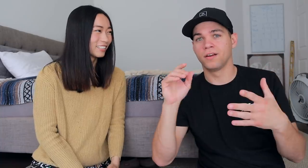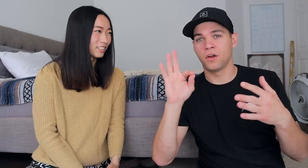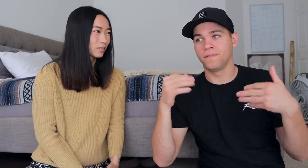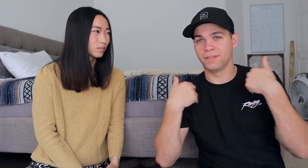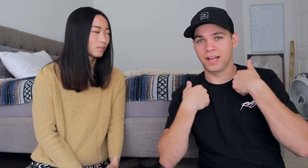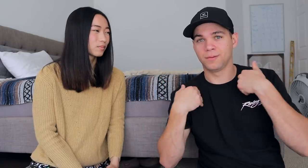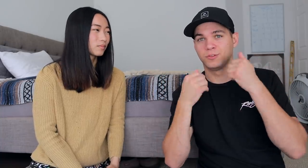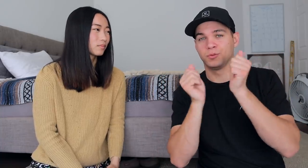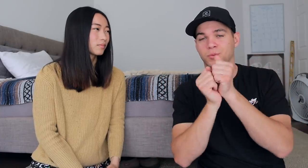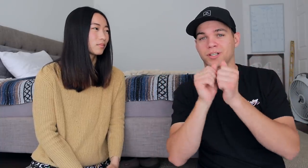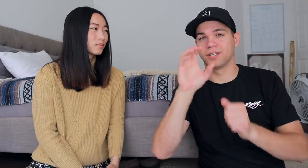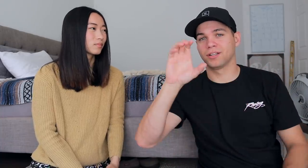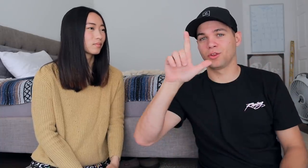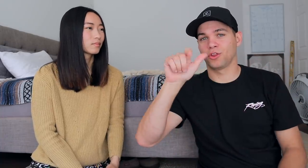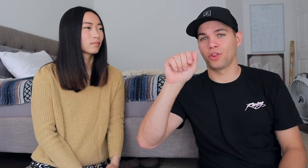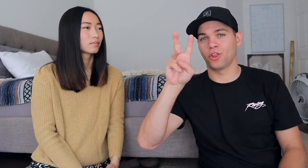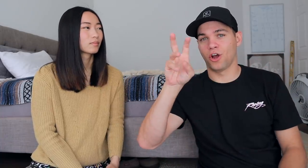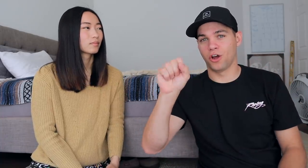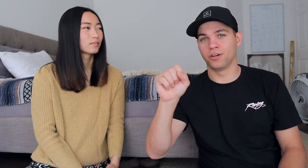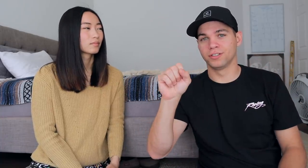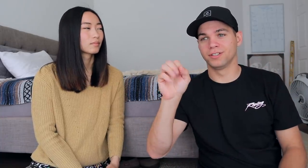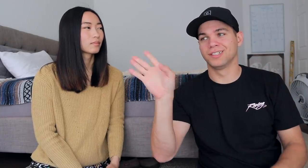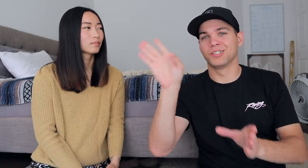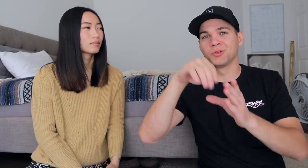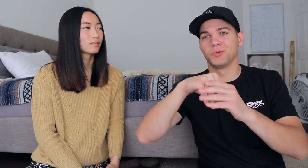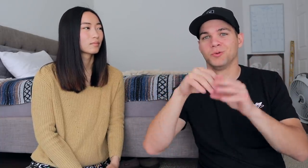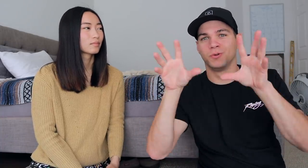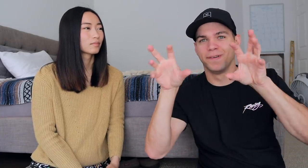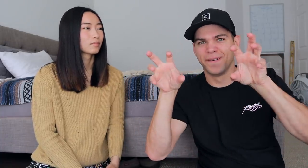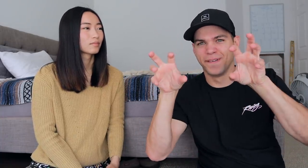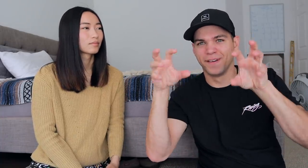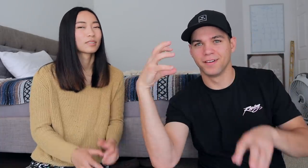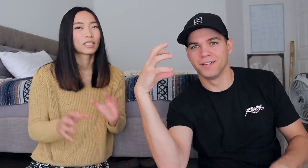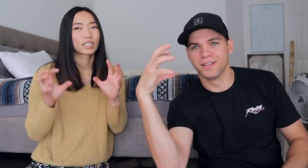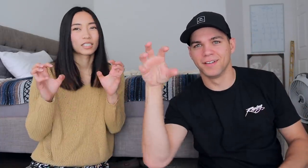You notice a lot of animals with claws include the claw